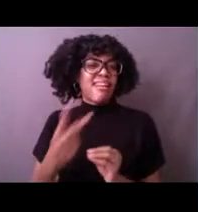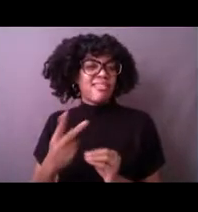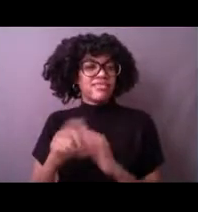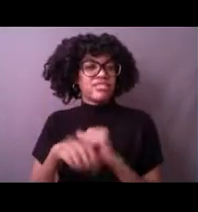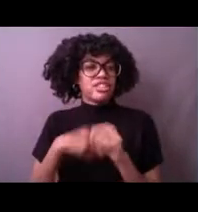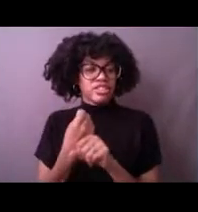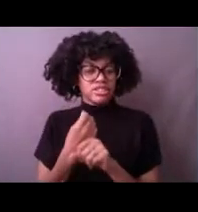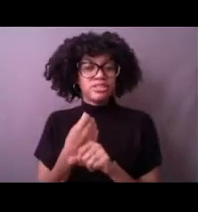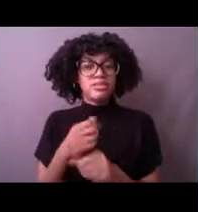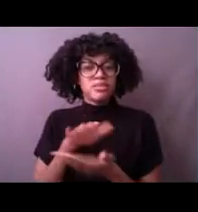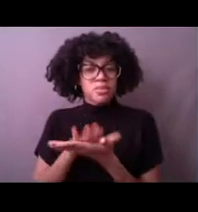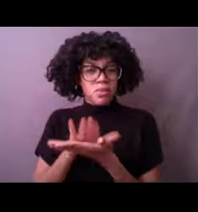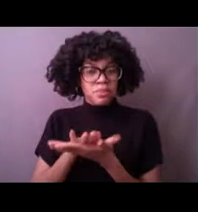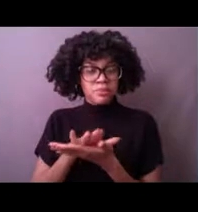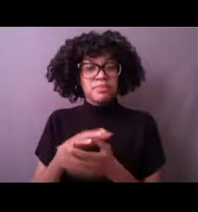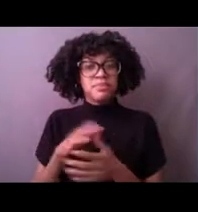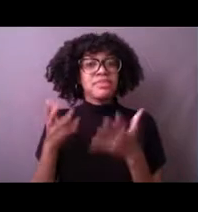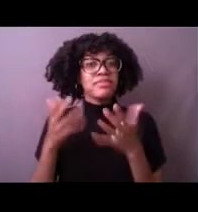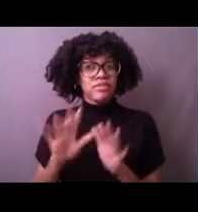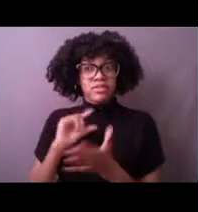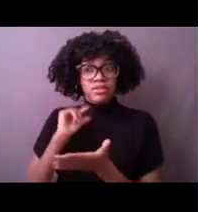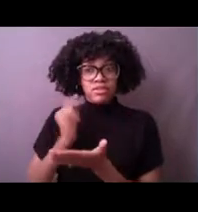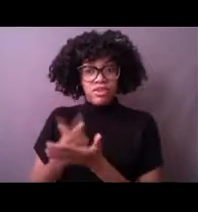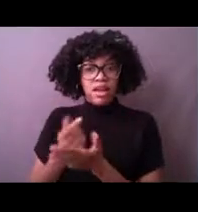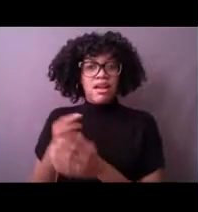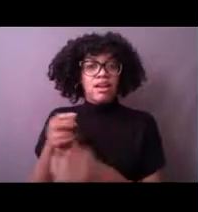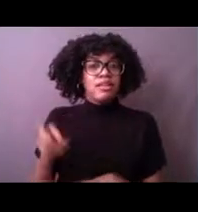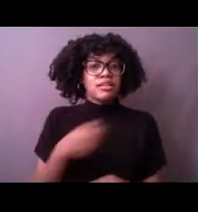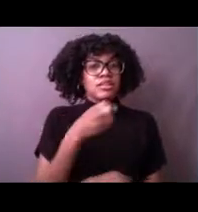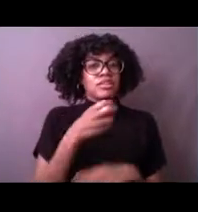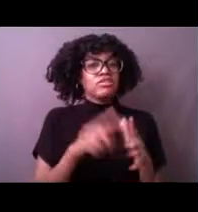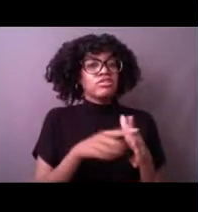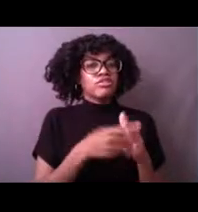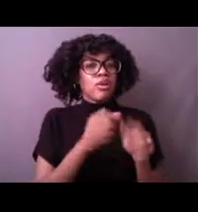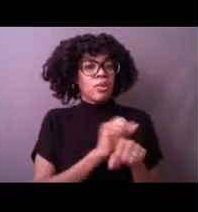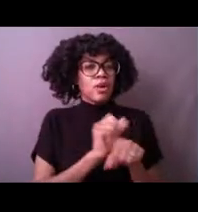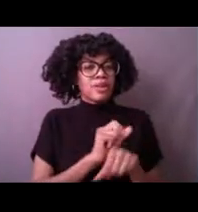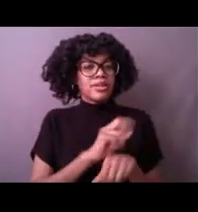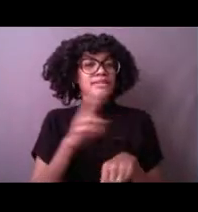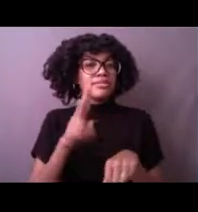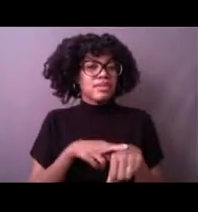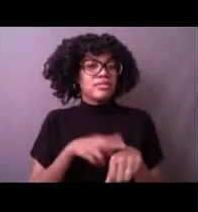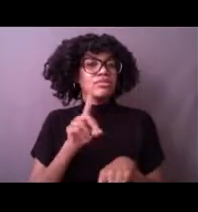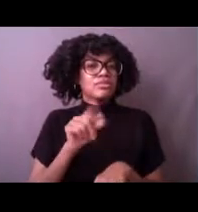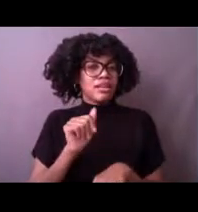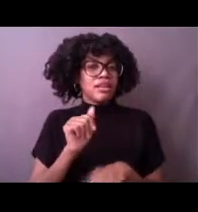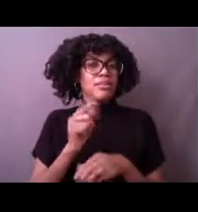I started at the National Data Buoy Center where I was doing some of the day-to-day work